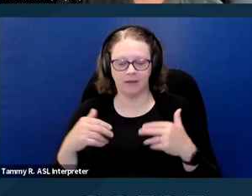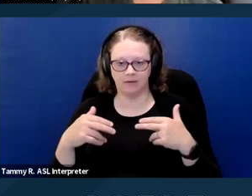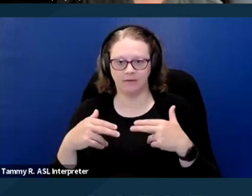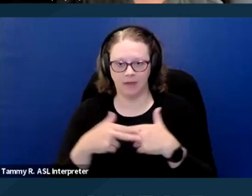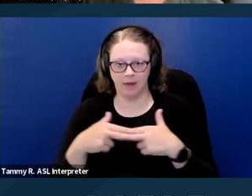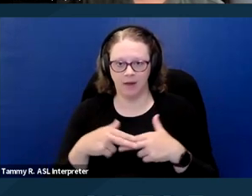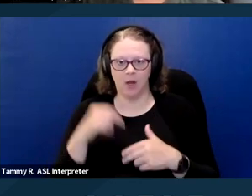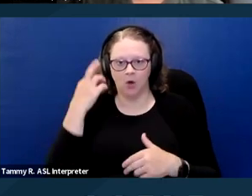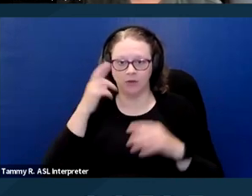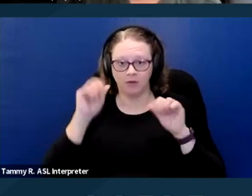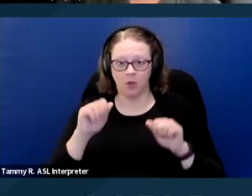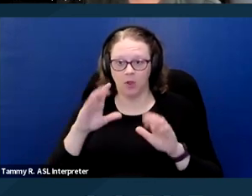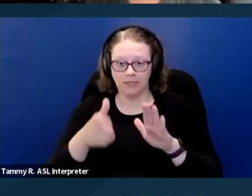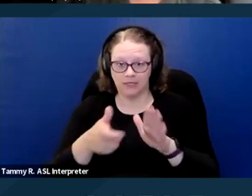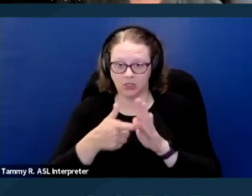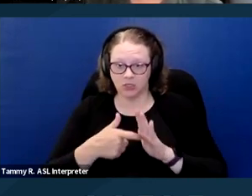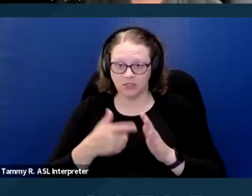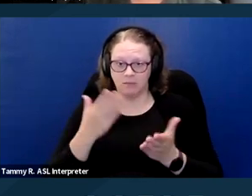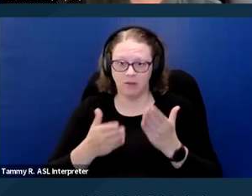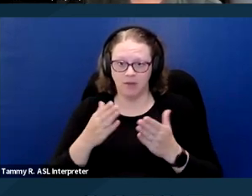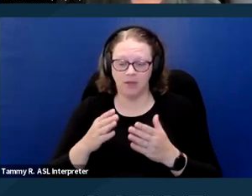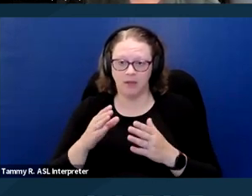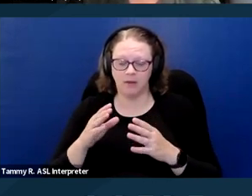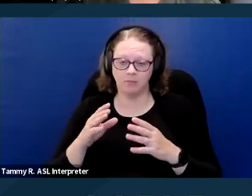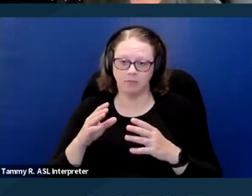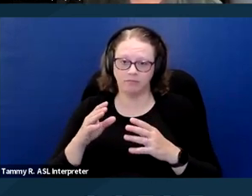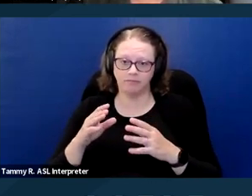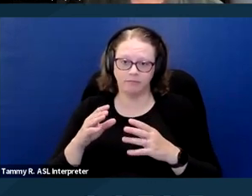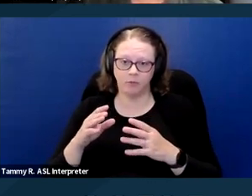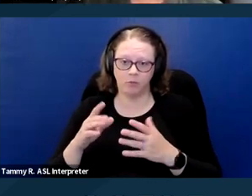Reasonable conditions may be imposed on the use of an assistance animal.